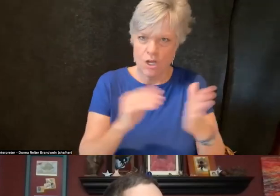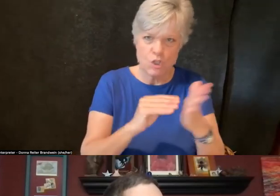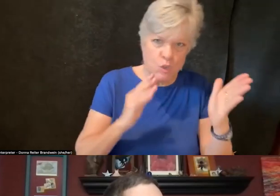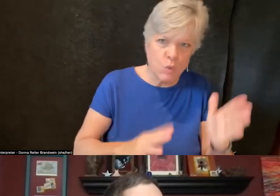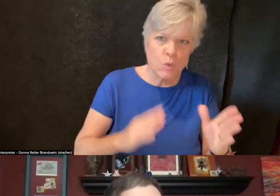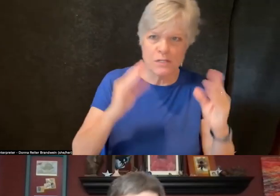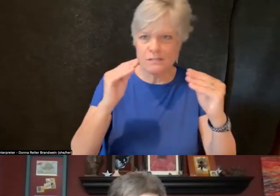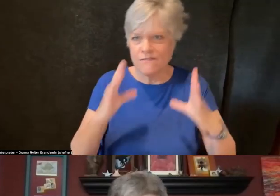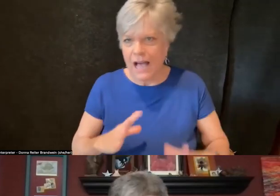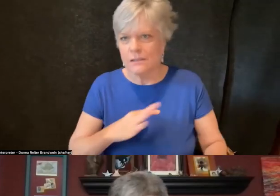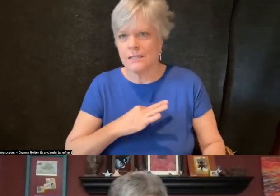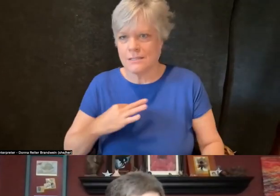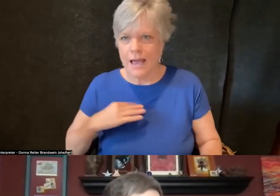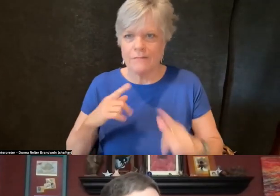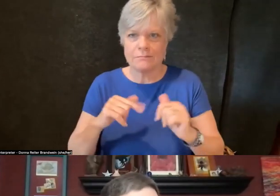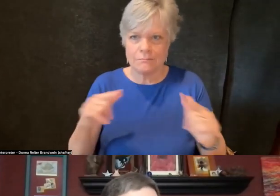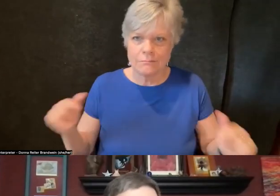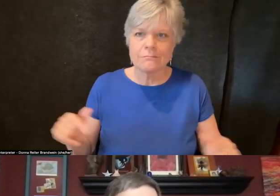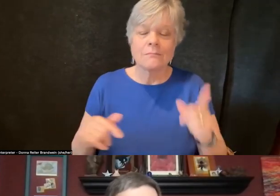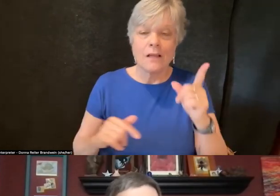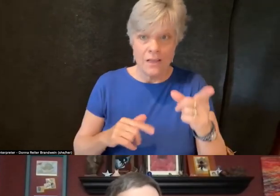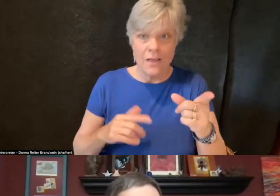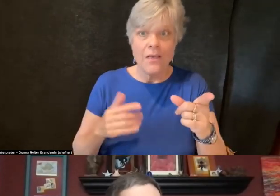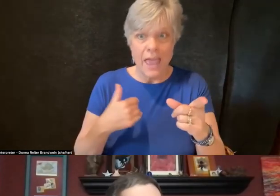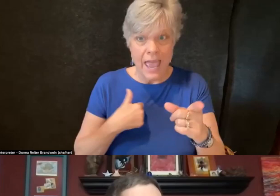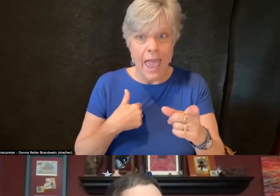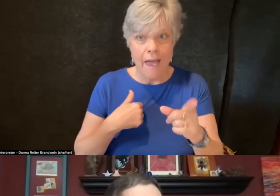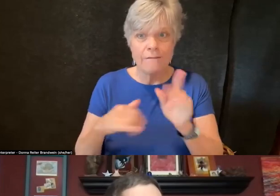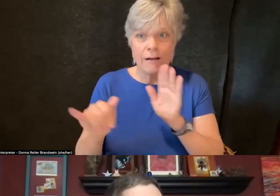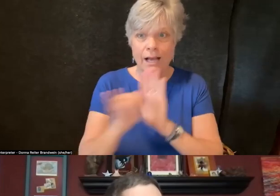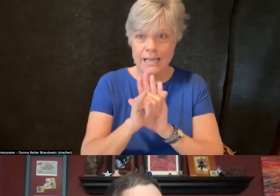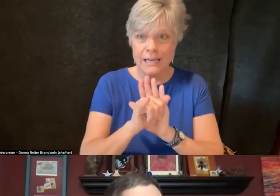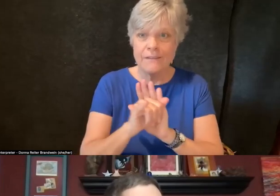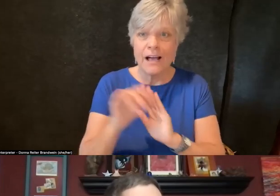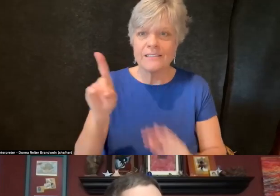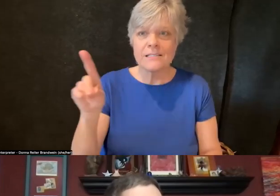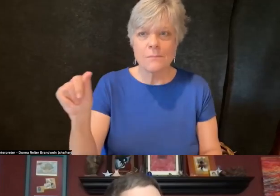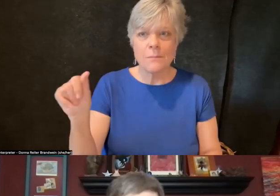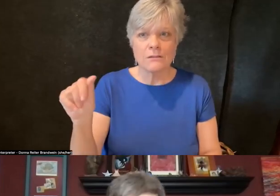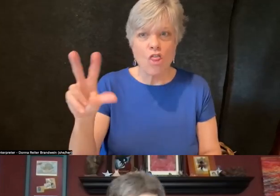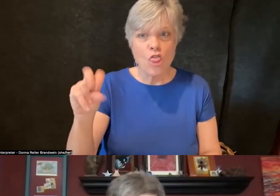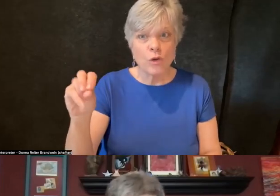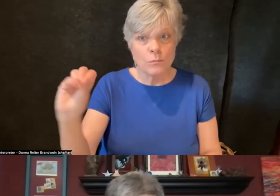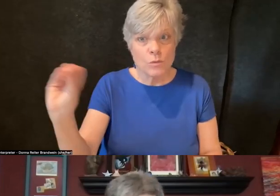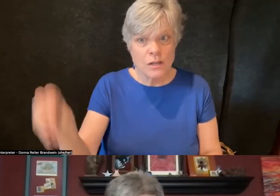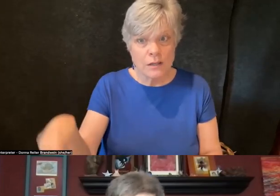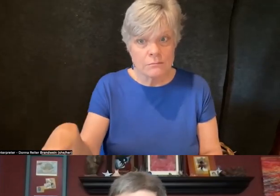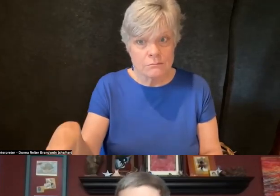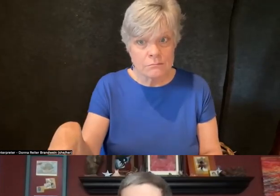identify as having a disability. Yet it was not really until this past year